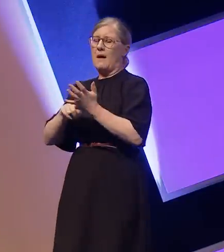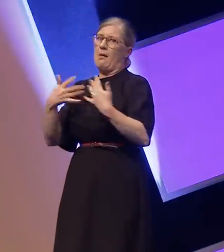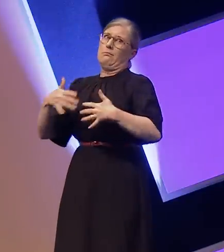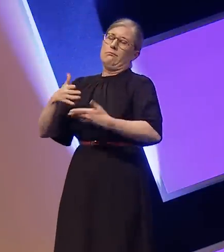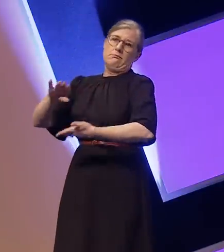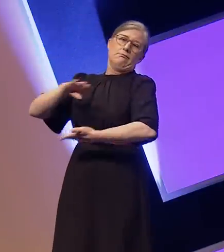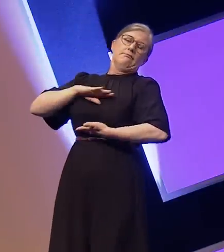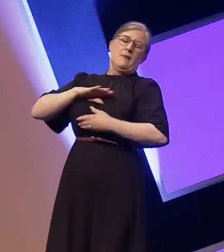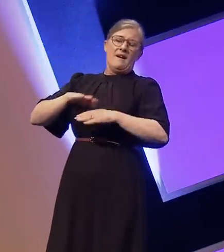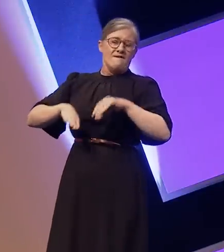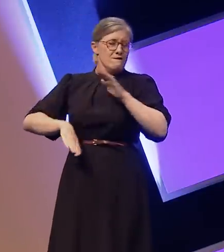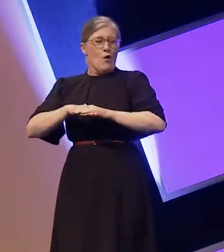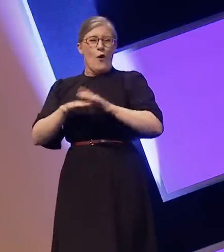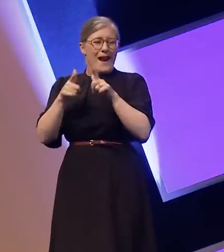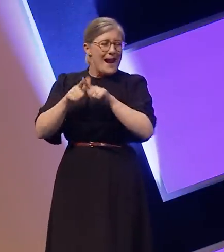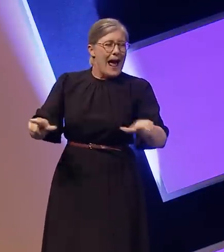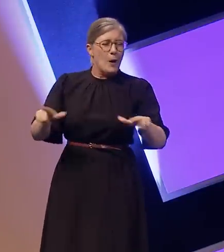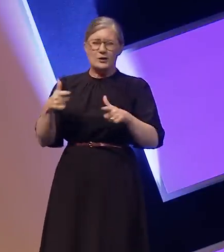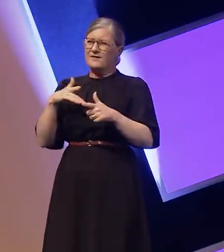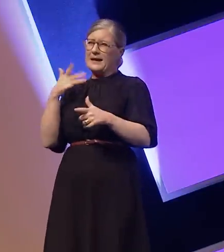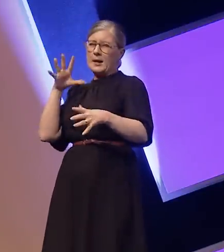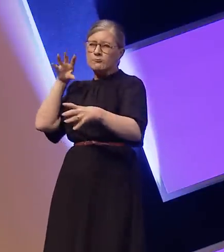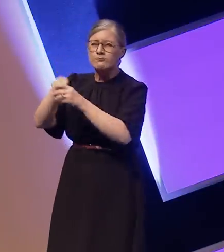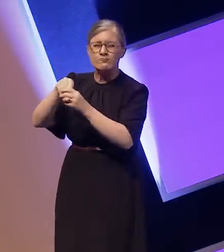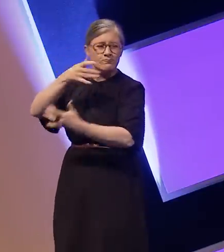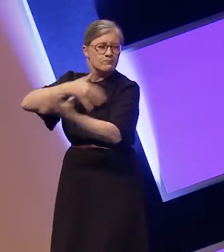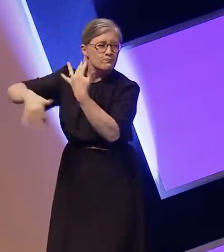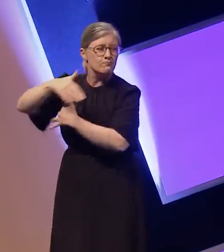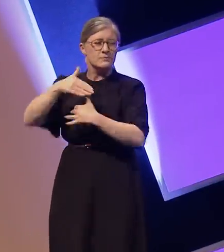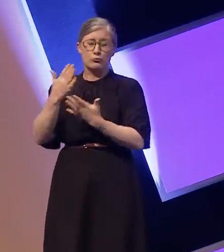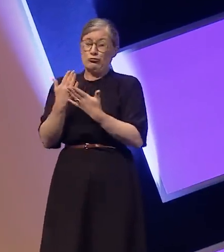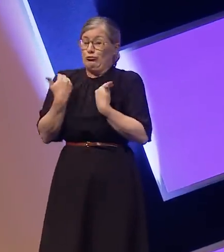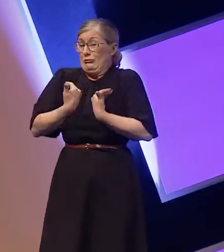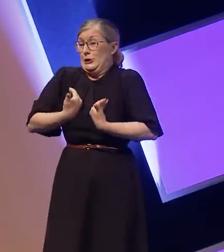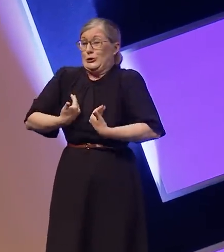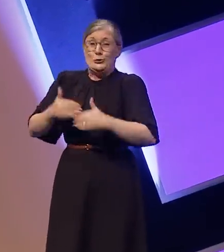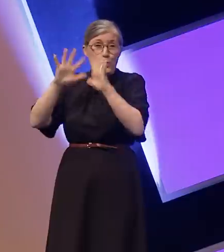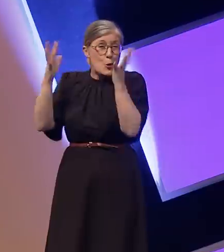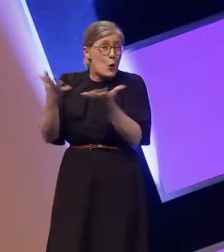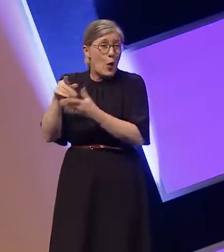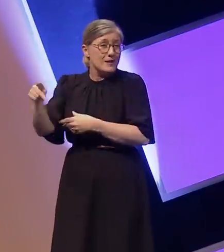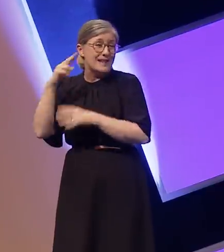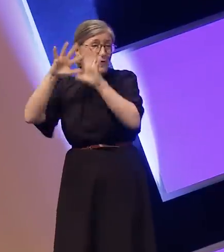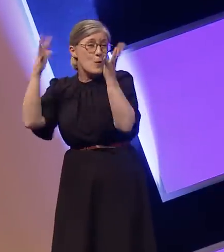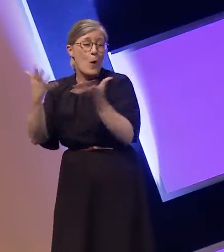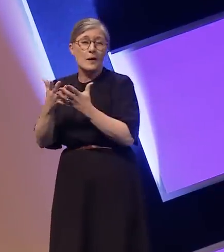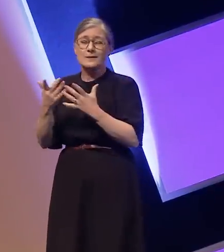it gives me the feeling of inclusion and access to a rich and colourful world. On the other hand